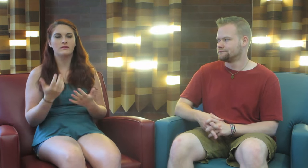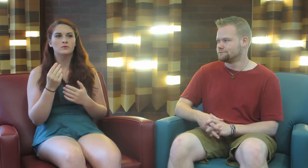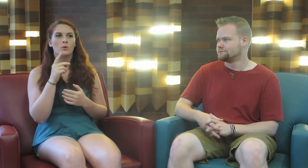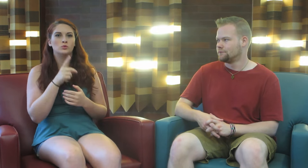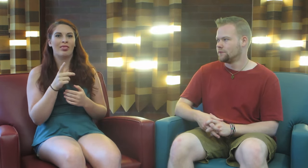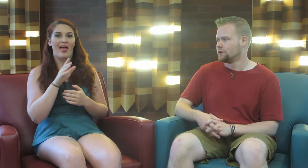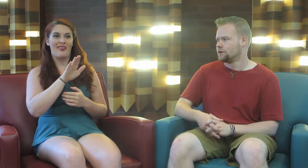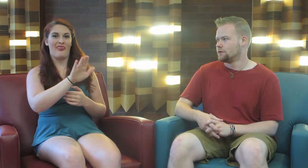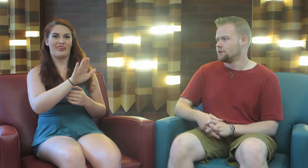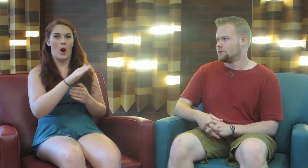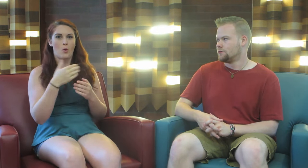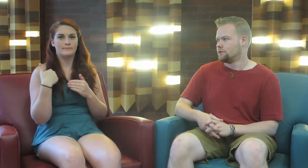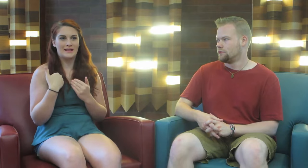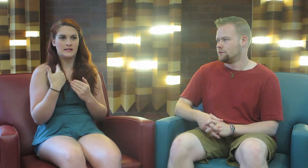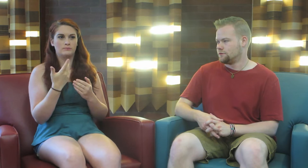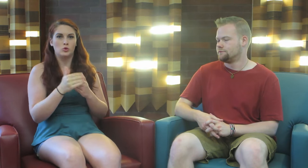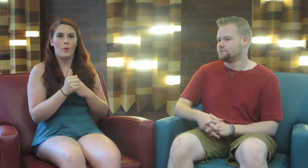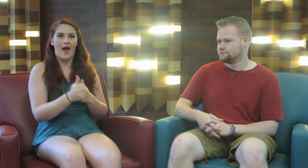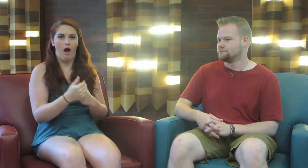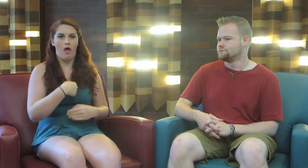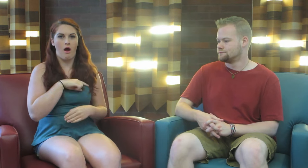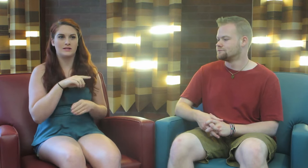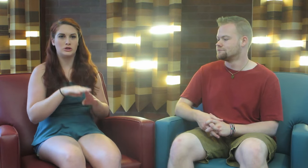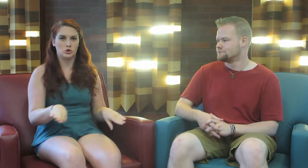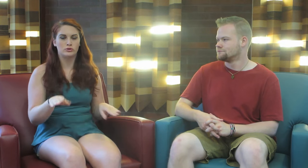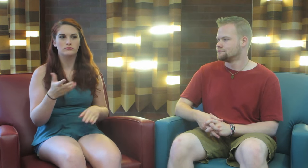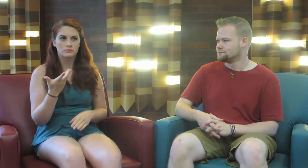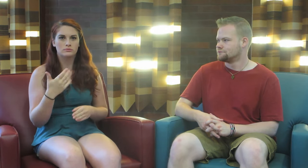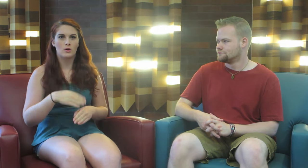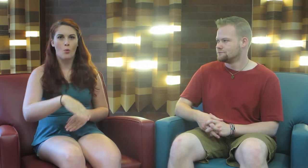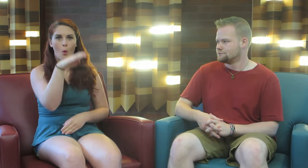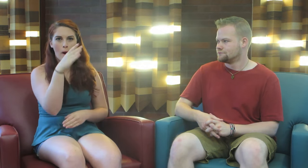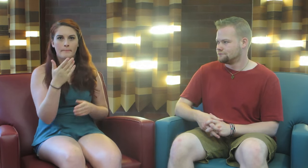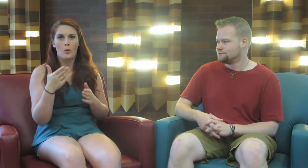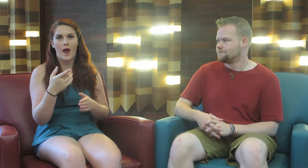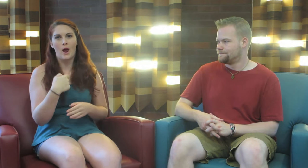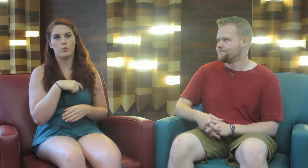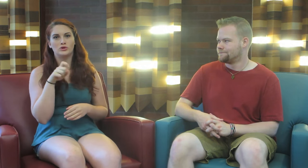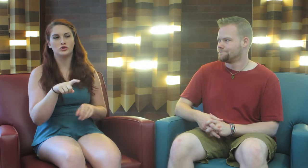So it’s really their responsibility to guide us children as we’re growing up the way we should.